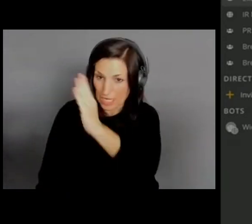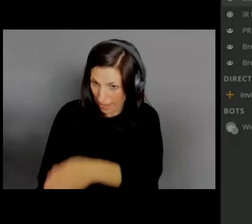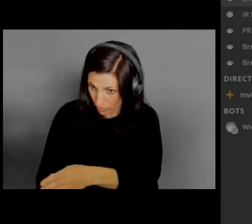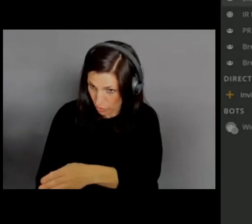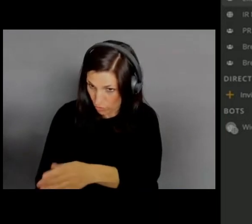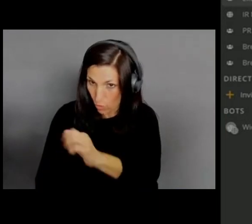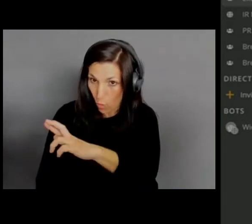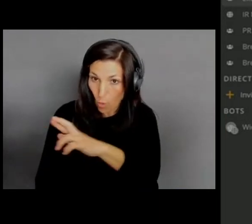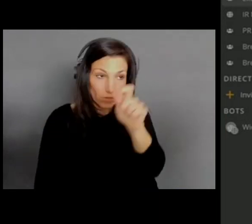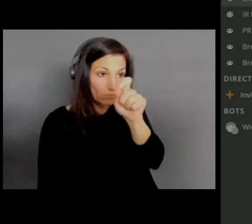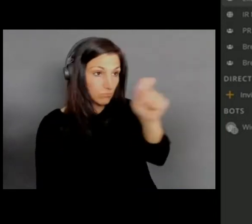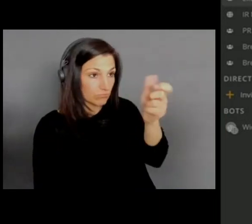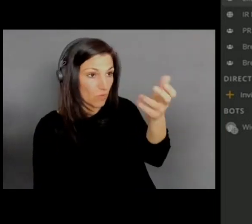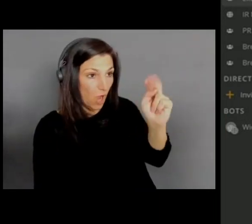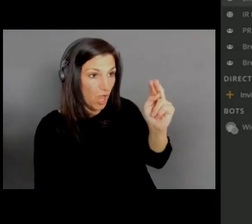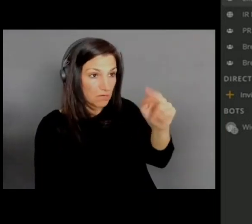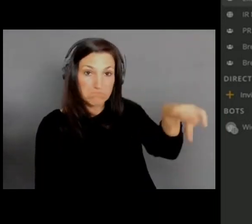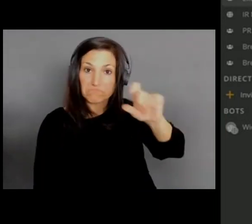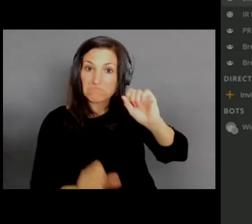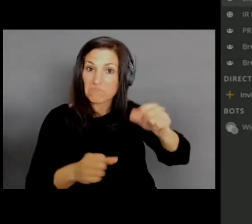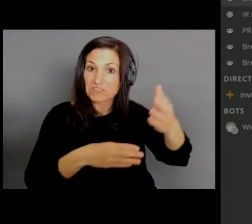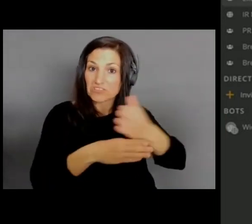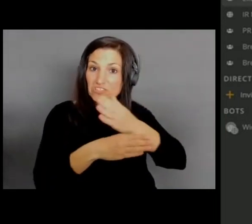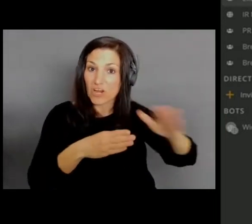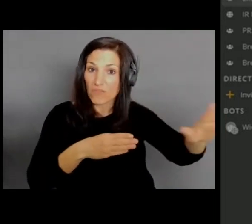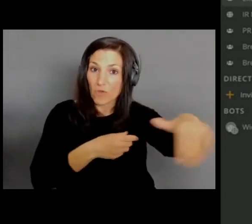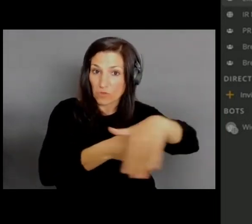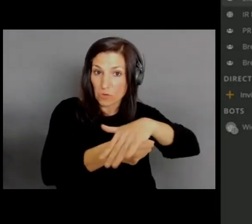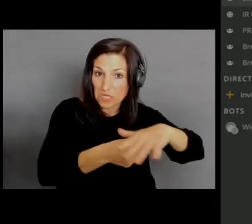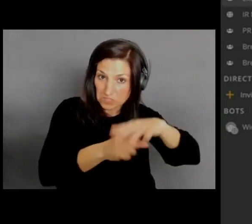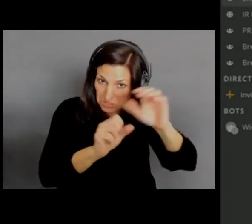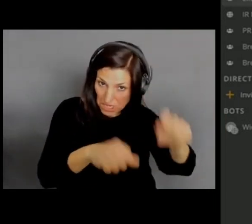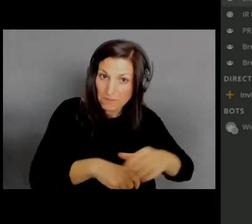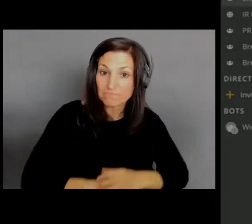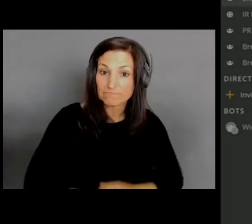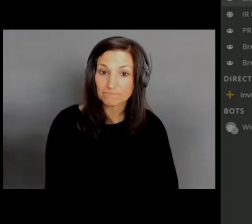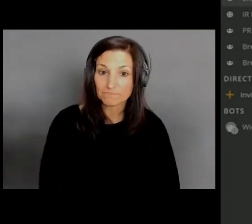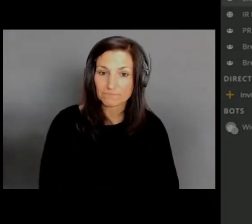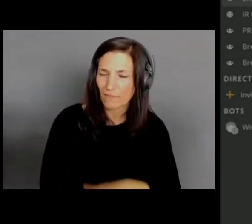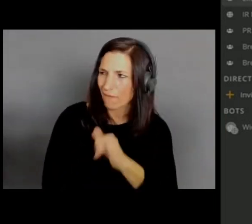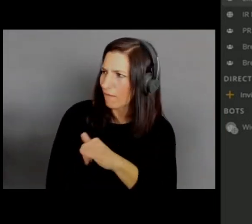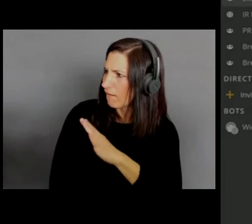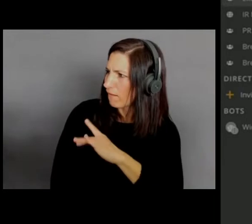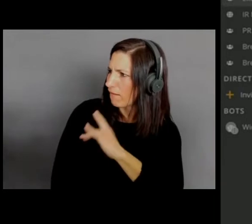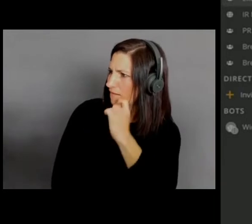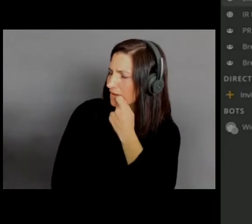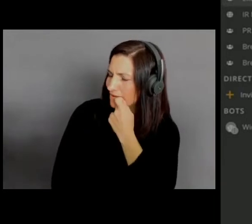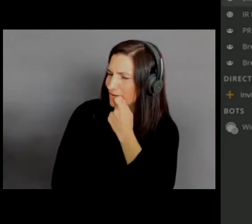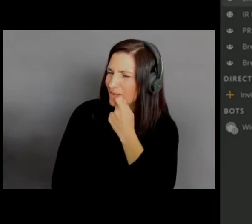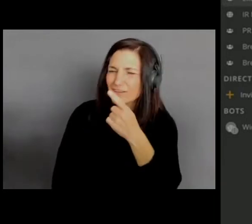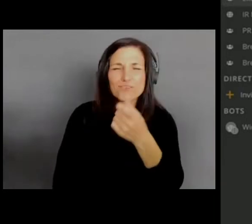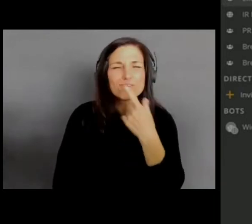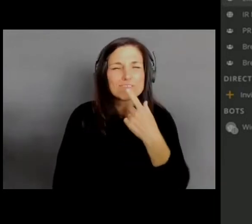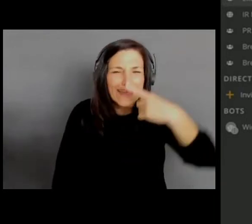[AM] That's super useful. Yeah, you mentioned deal rooms for mergers and acquisitions. Definitely a use case that I thought of